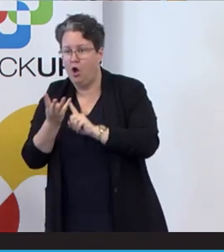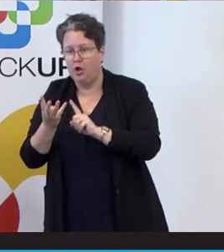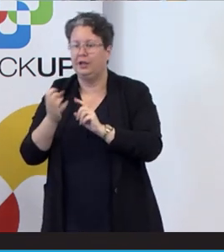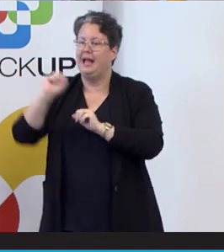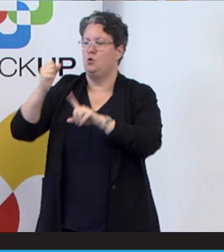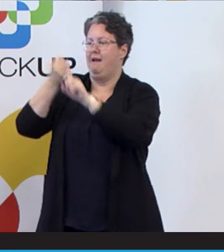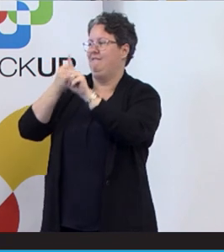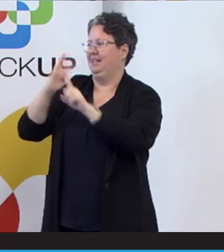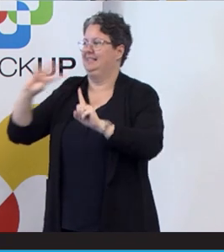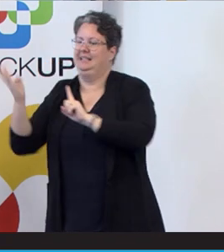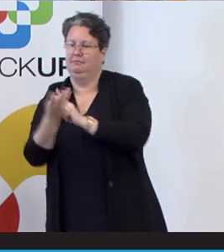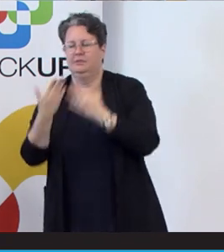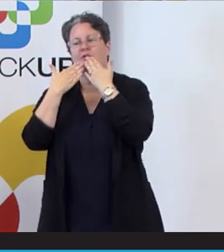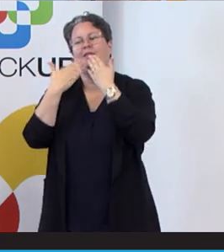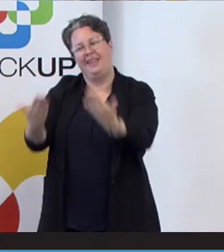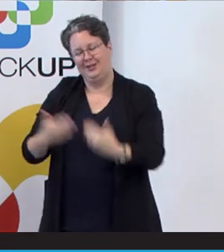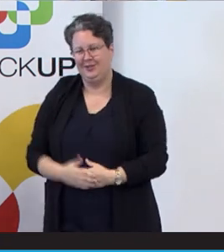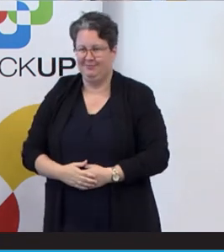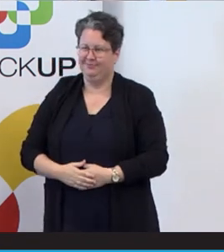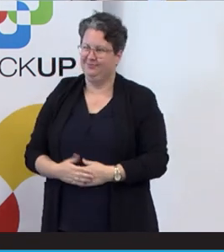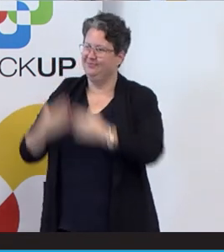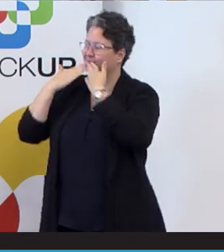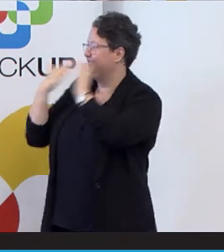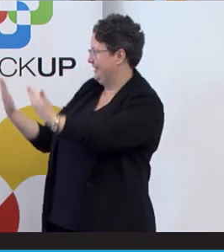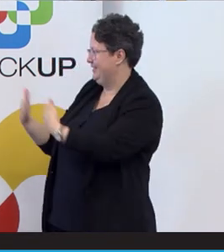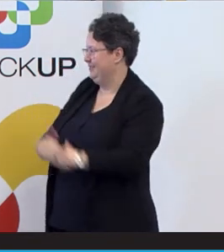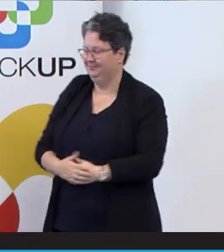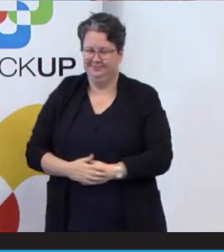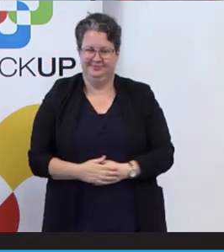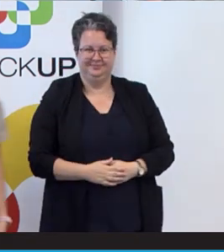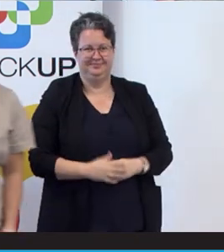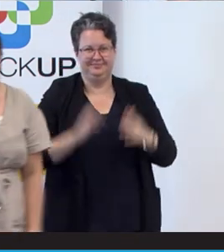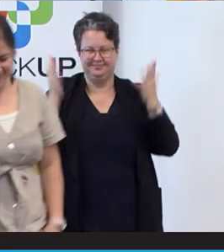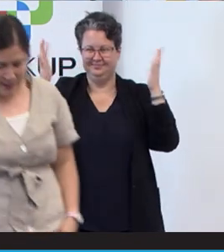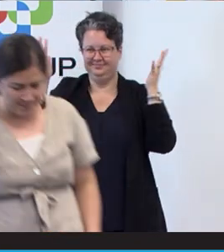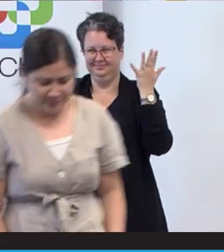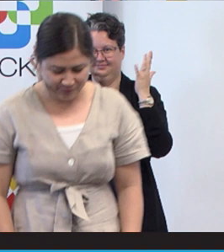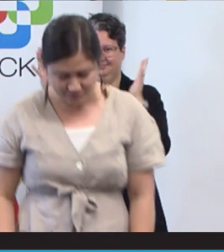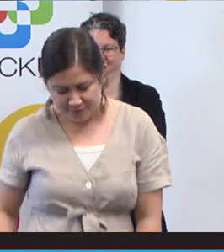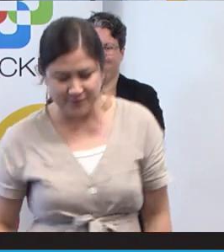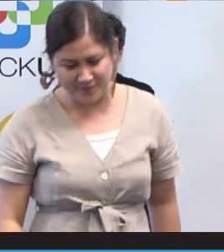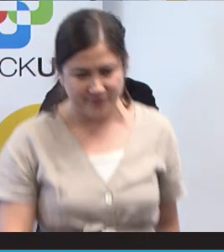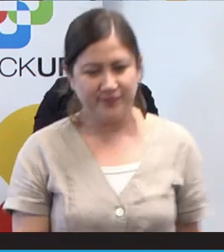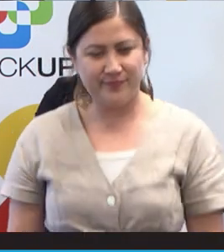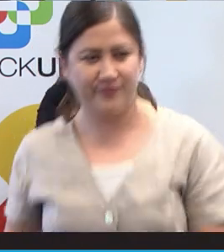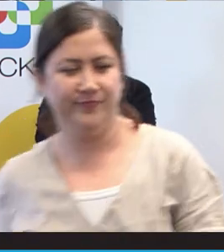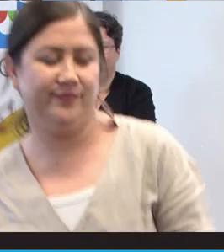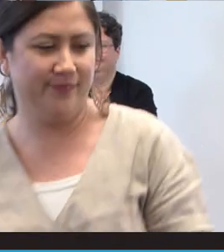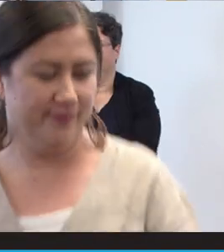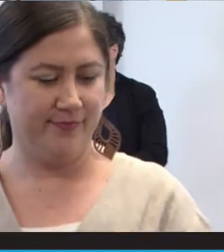So I just wanted to say thank you. Yeah, thank you. Thank you.